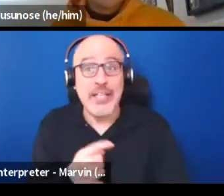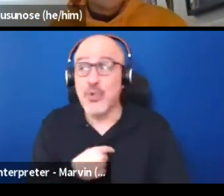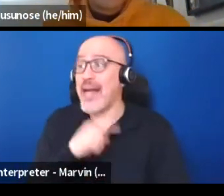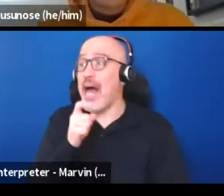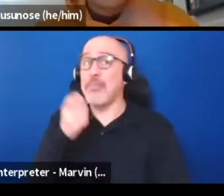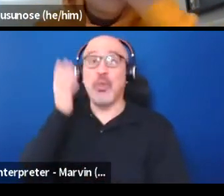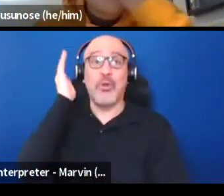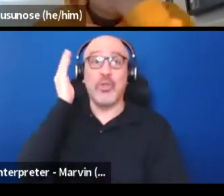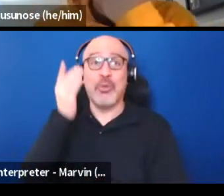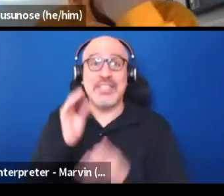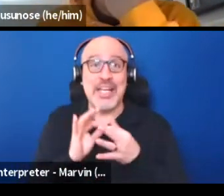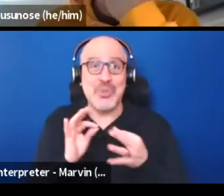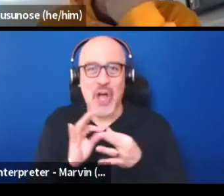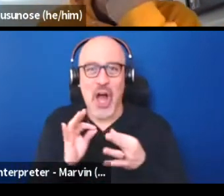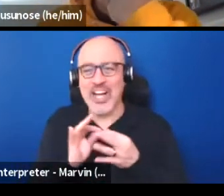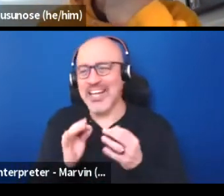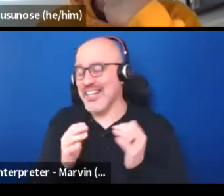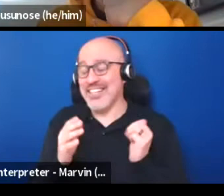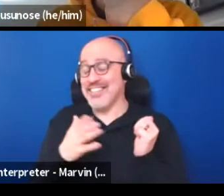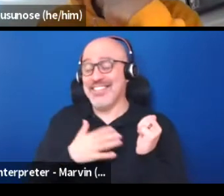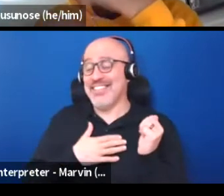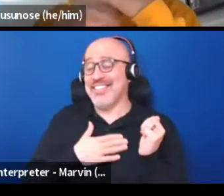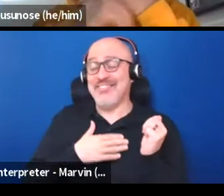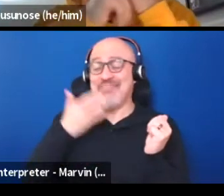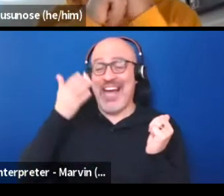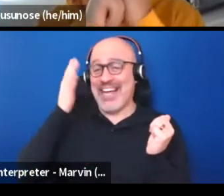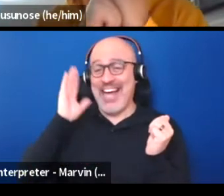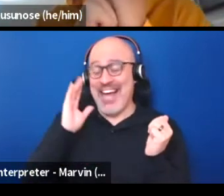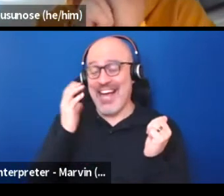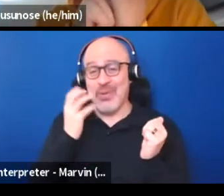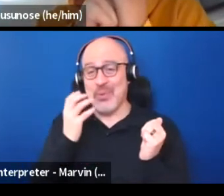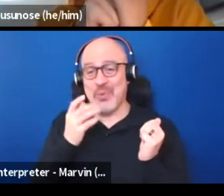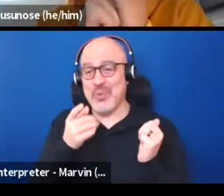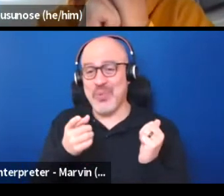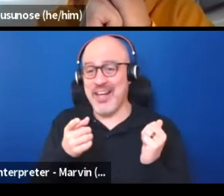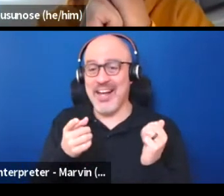But, Oh my God, that's really all of that.